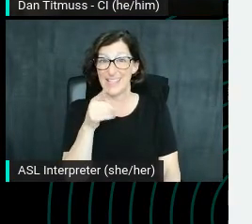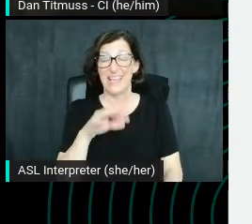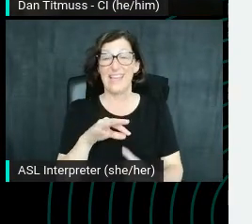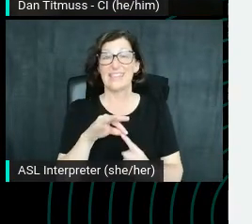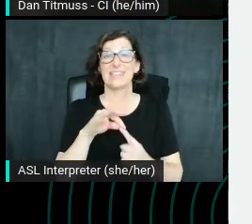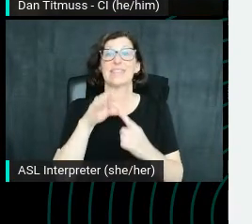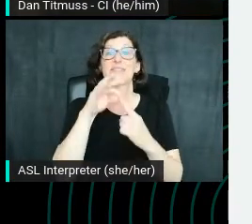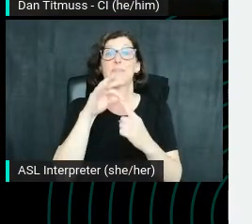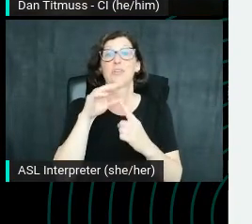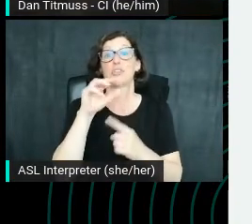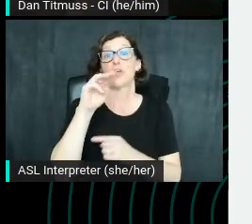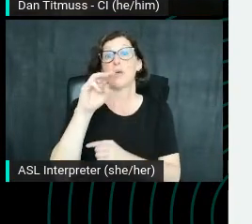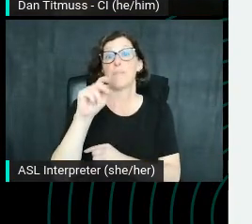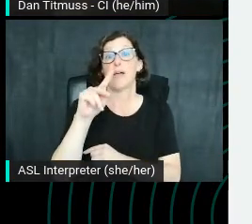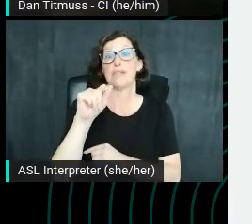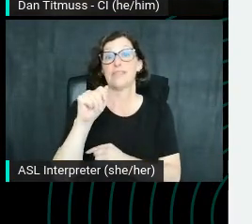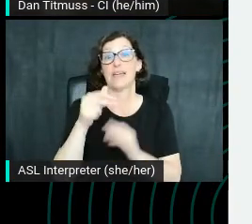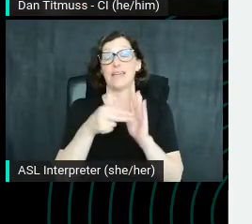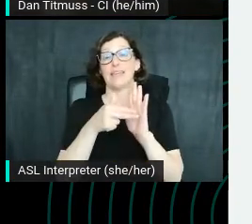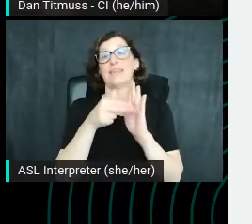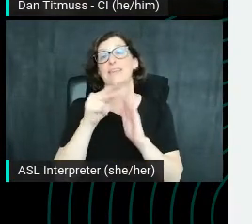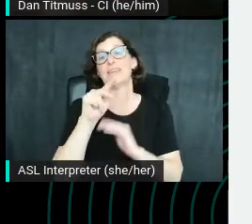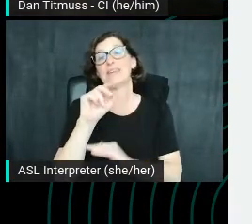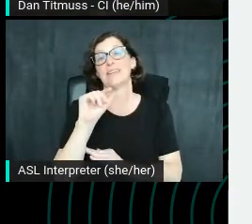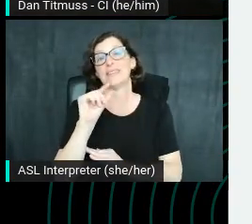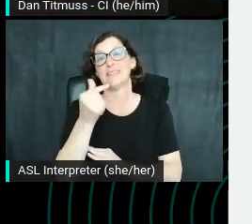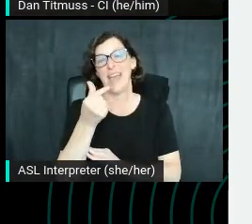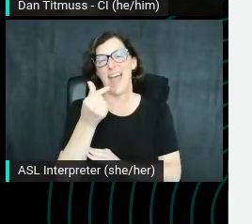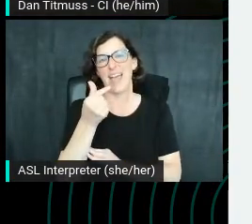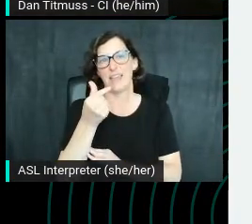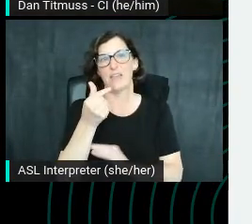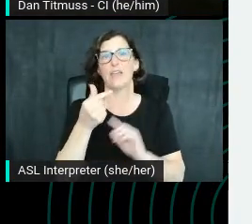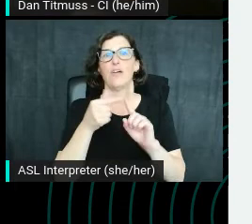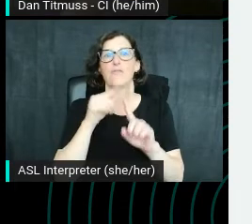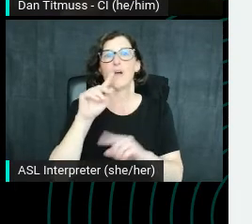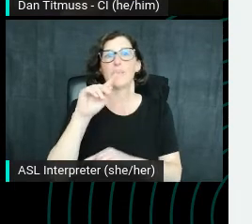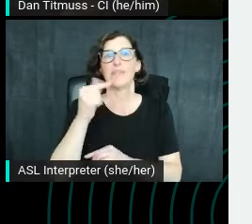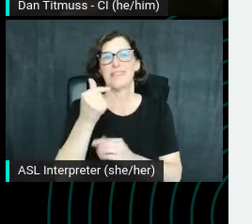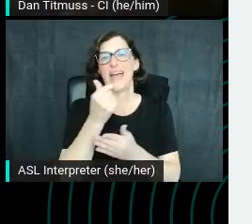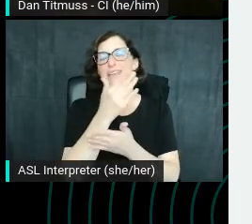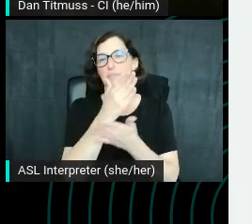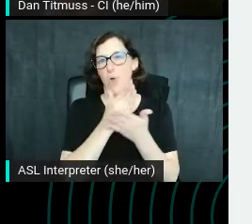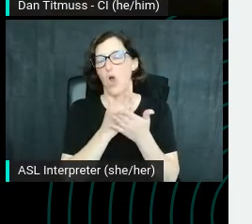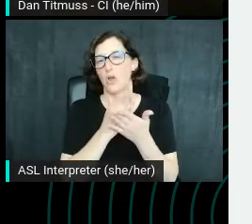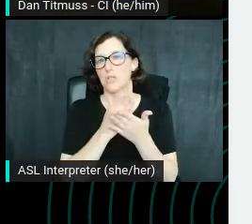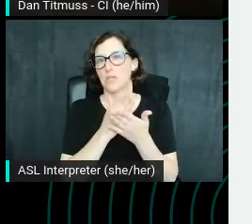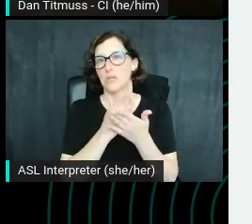which YouTube, and which is actually just is taken from the tags section of where you upload a video.